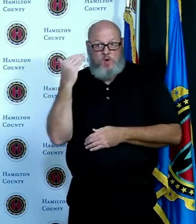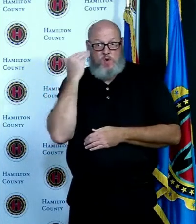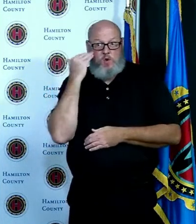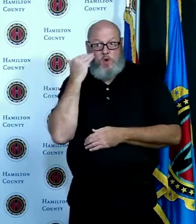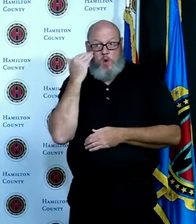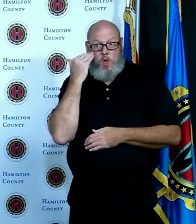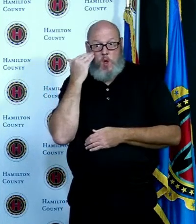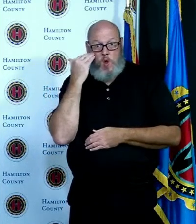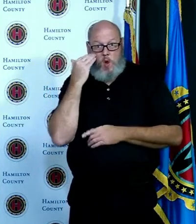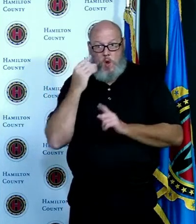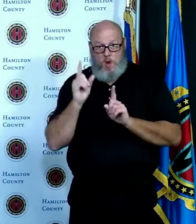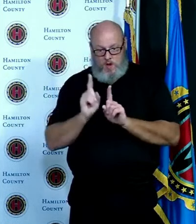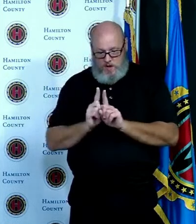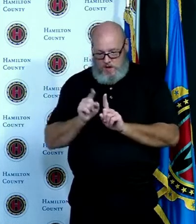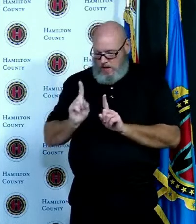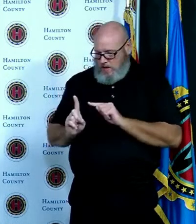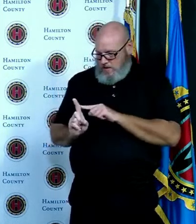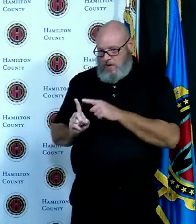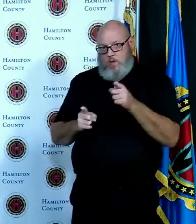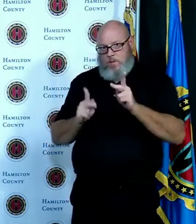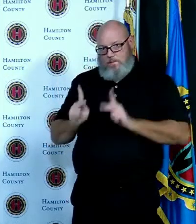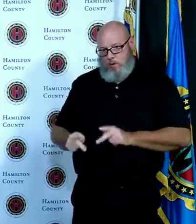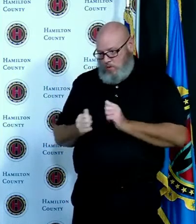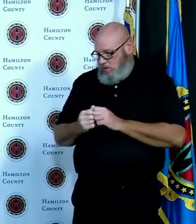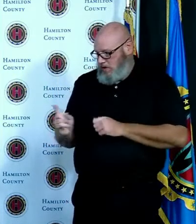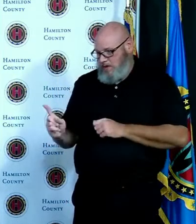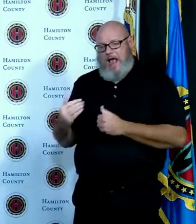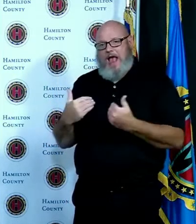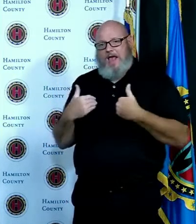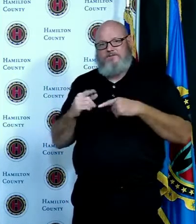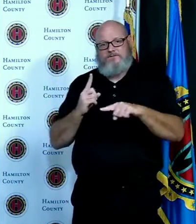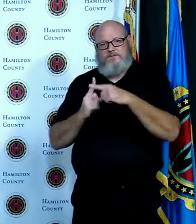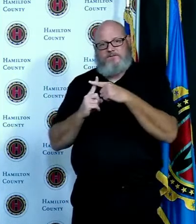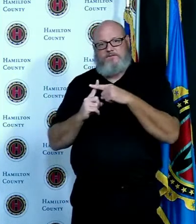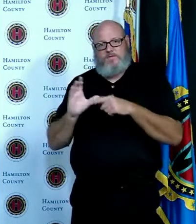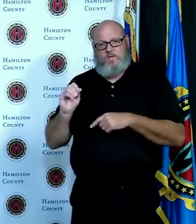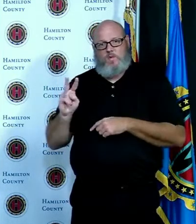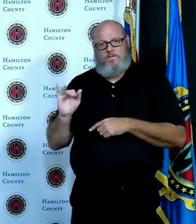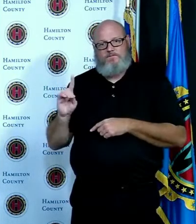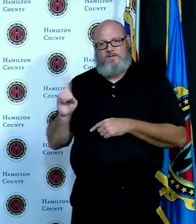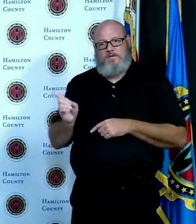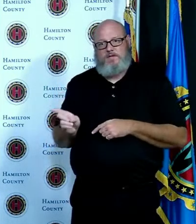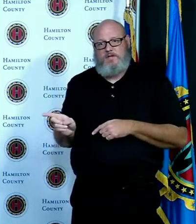test results back this is important to slow the spread of Covid looking at our cases here in